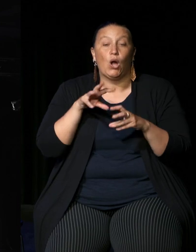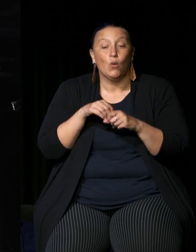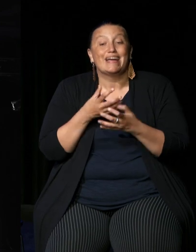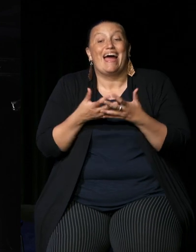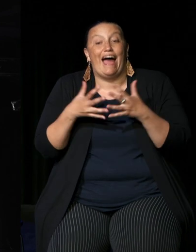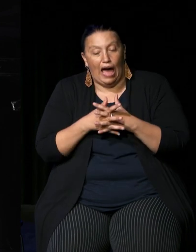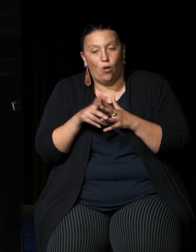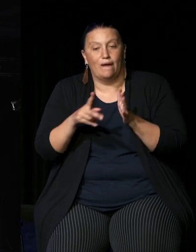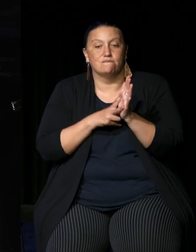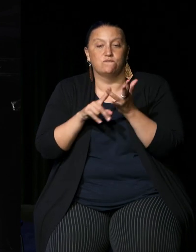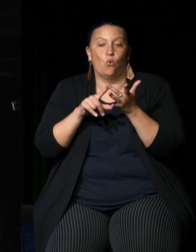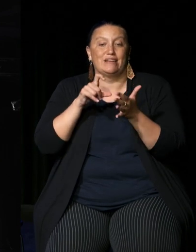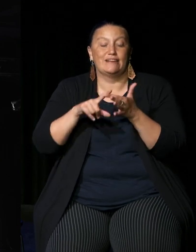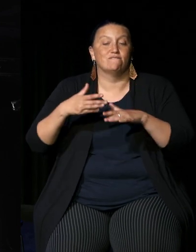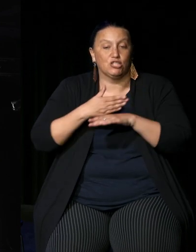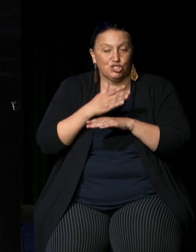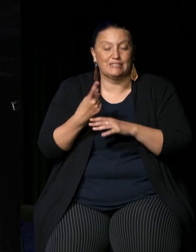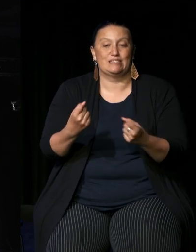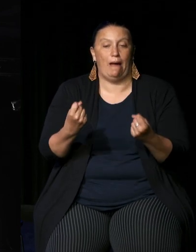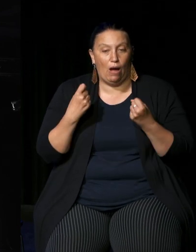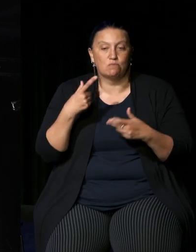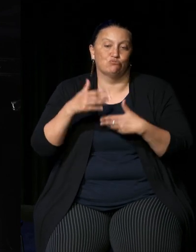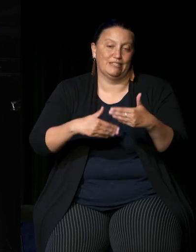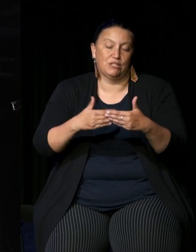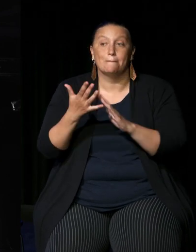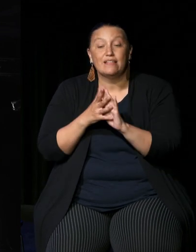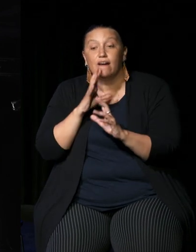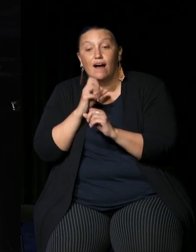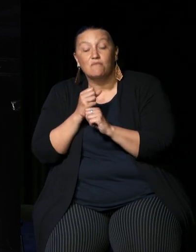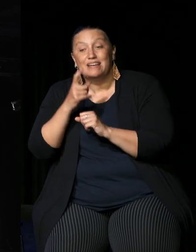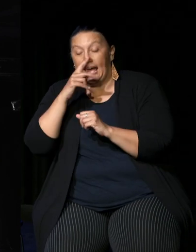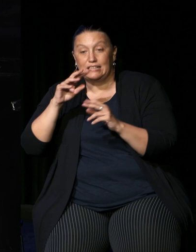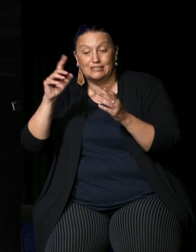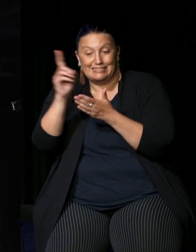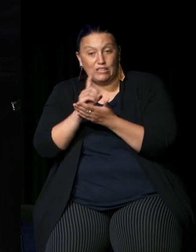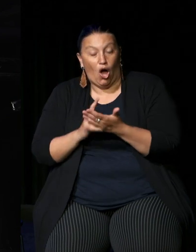powers and procedures. so that means that the government can design the form of The Voice